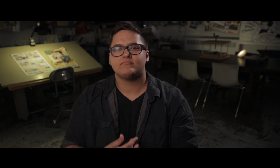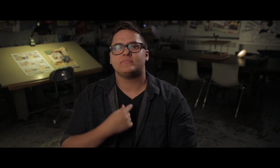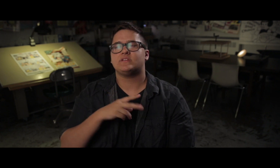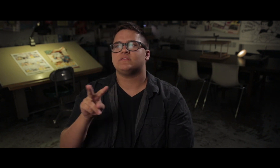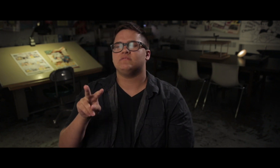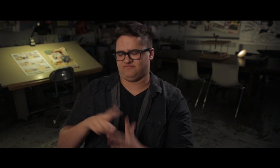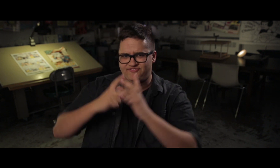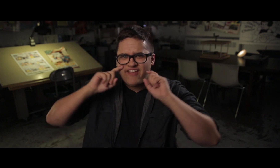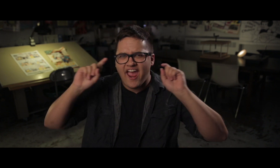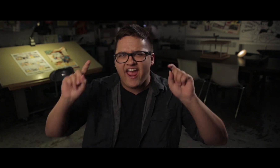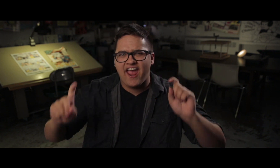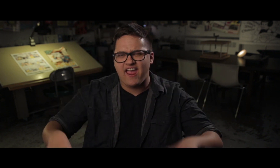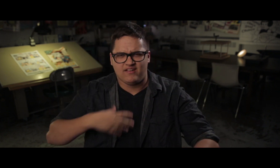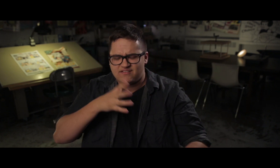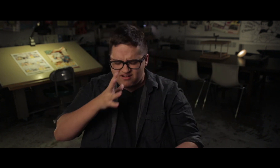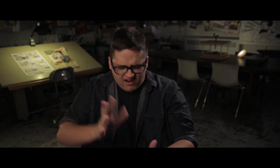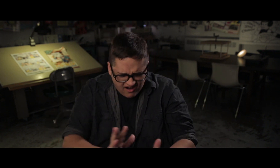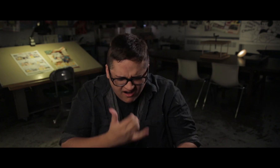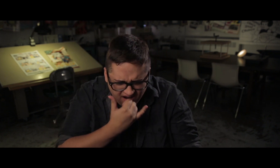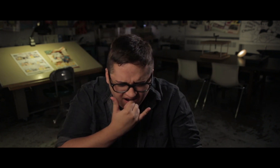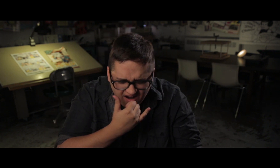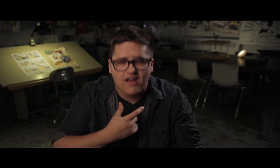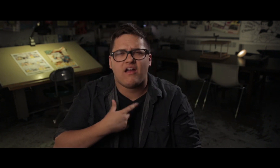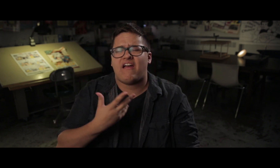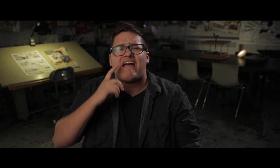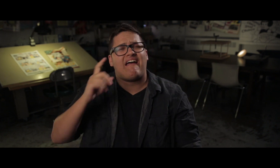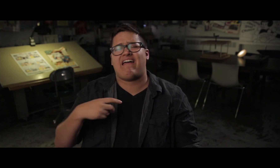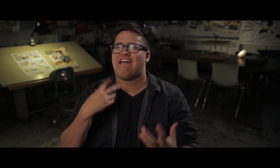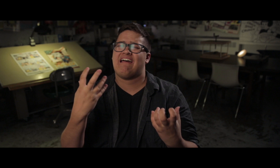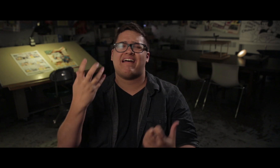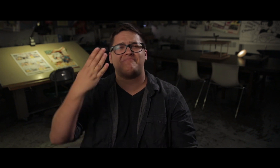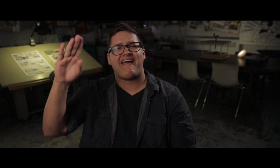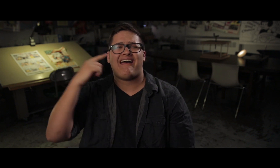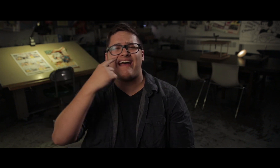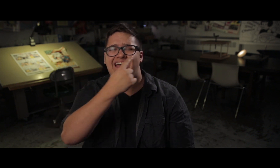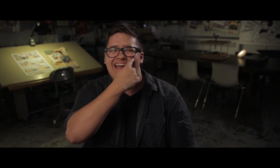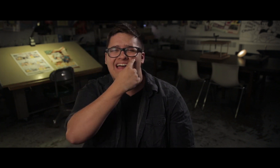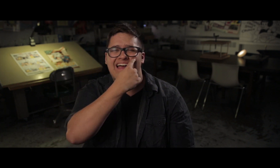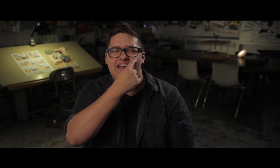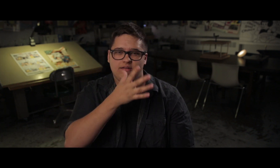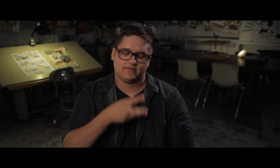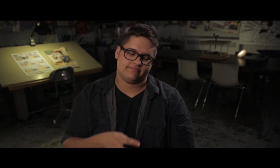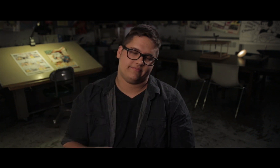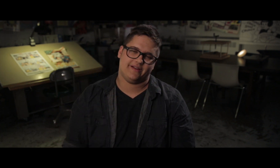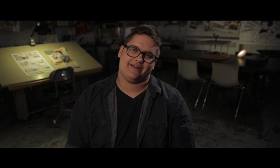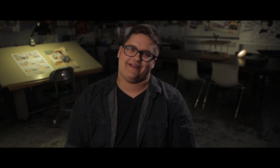And at that moment I started bawling and my mother was like, ‘What’s wrong?’ And I was crying and I said, ‘I want blue eyes!’ My mother gave me a look.